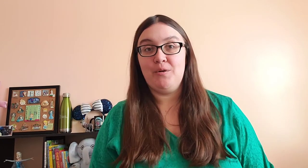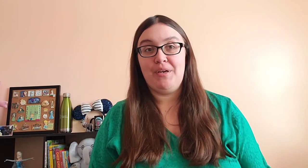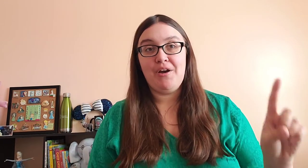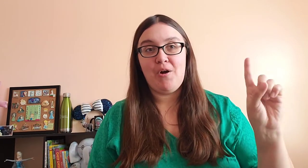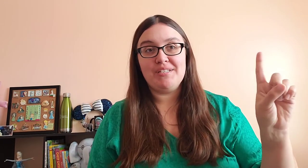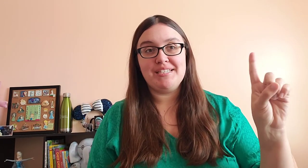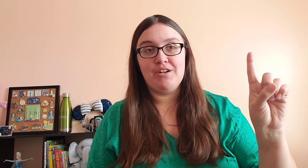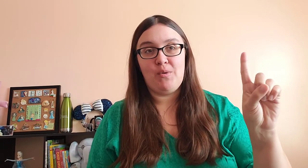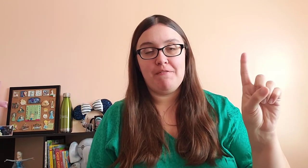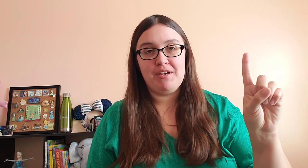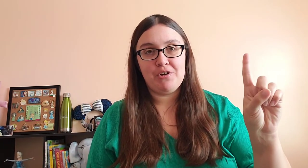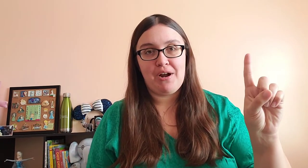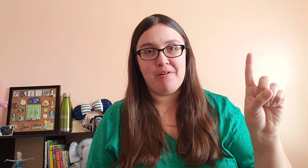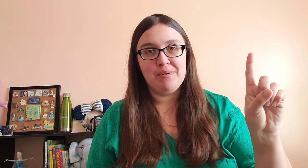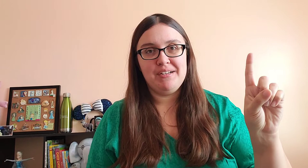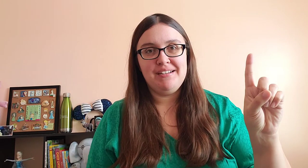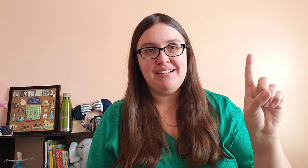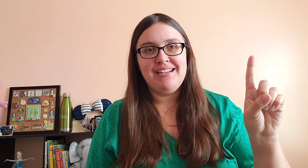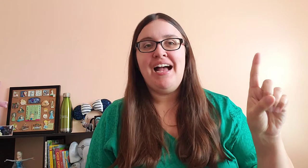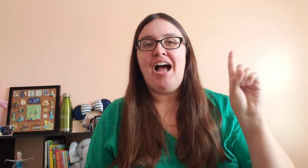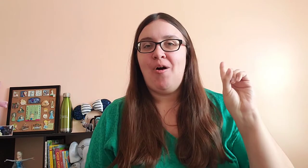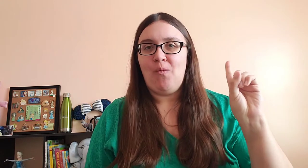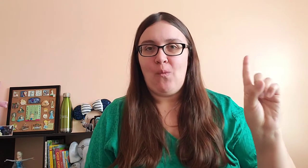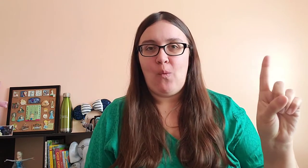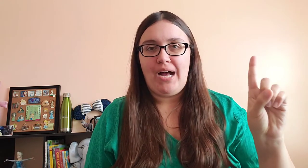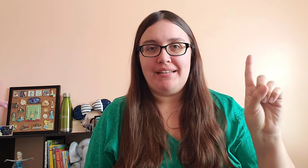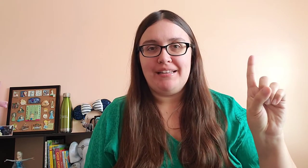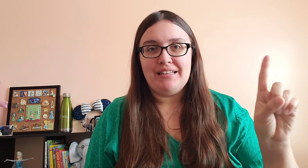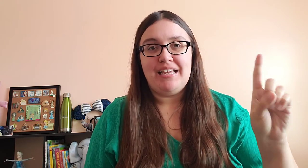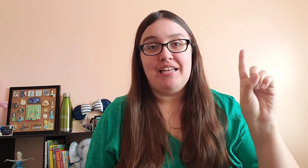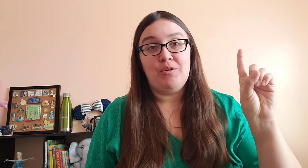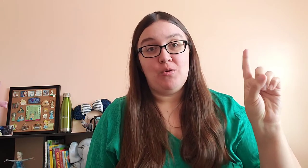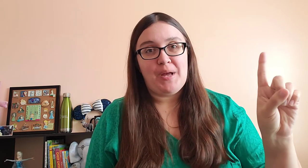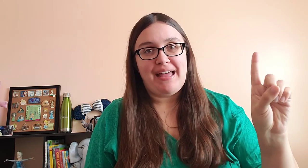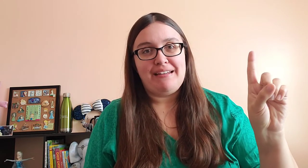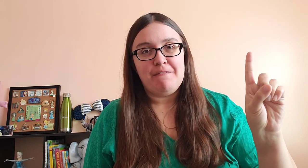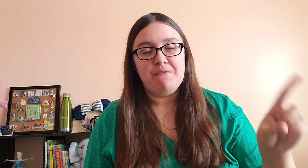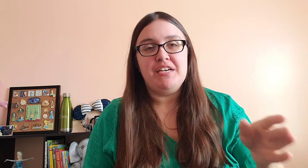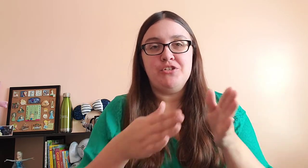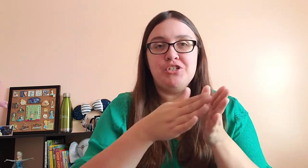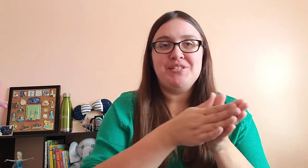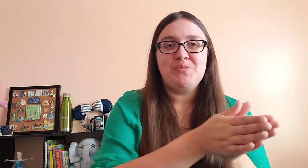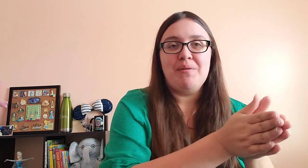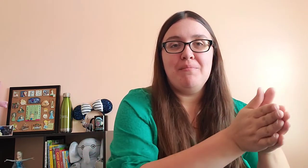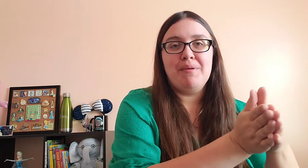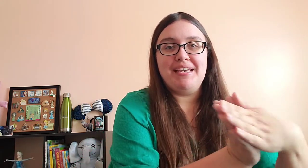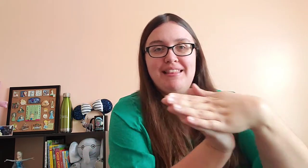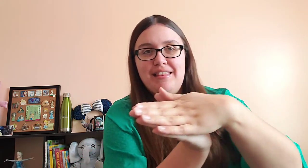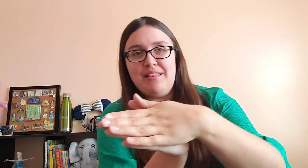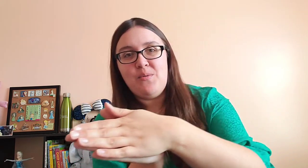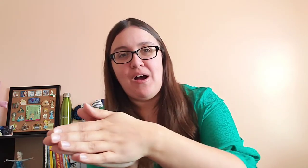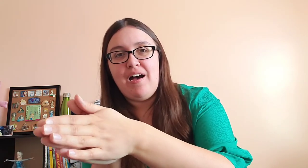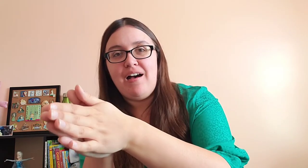Here we go! Let's get our one finger up. One little red fish swimming in the water,